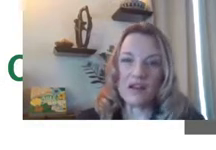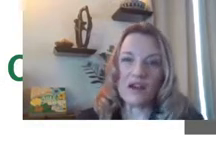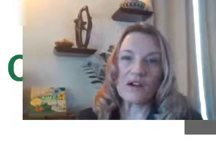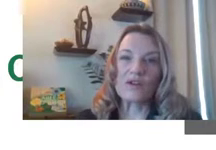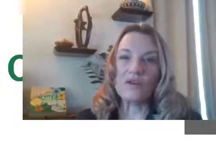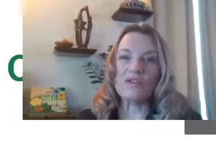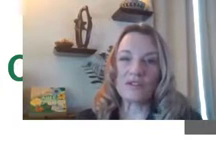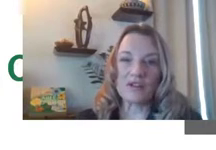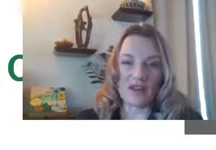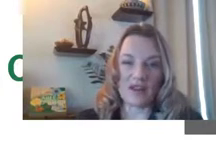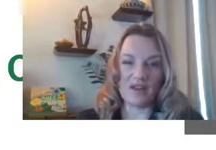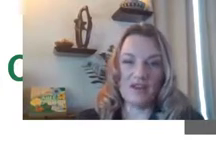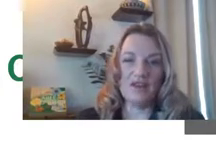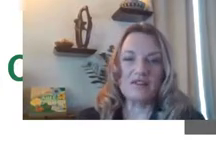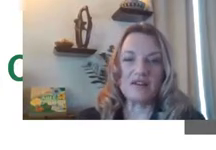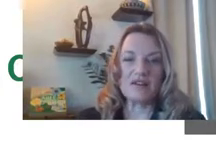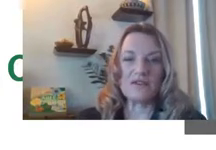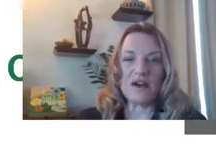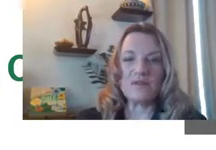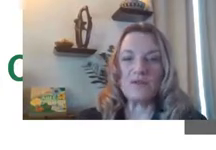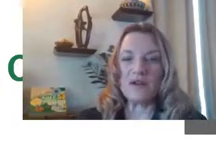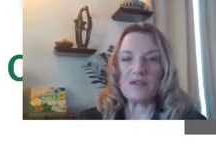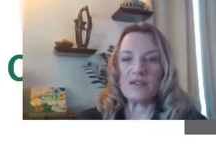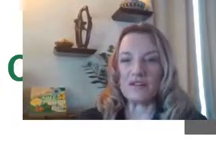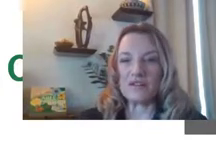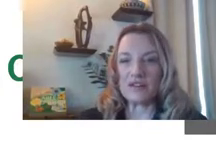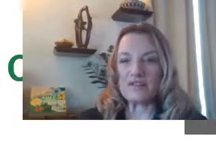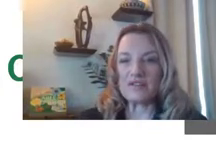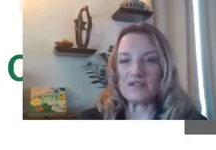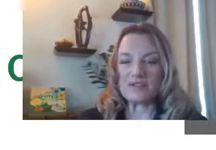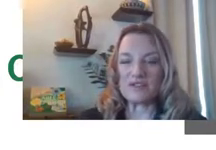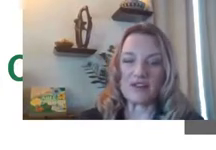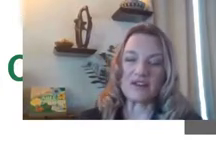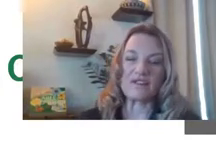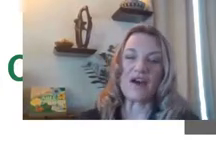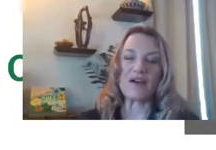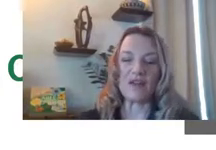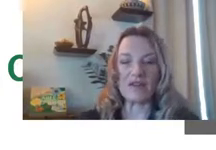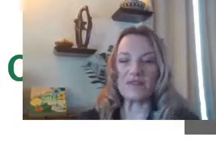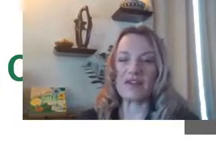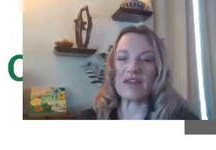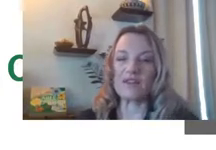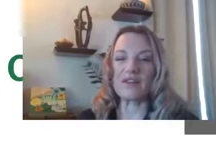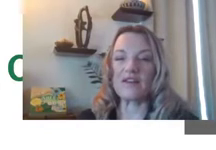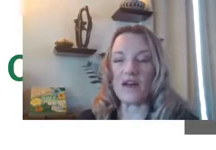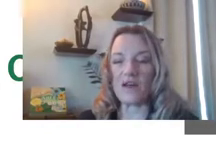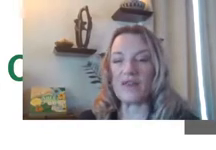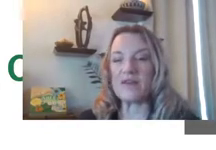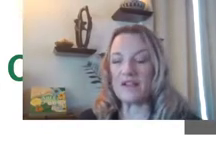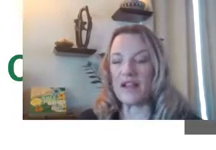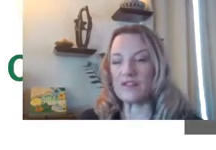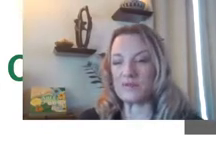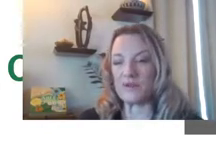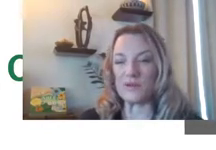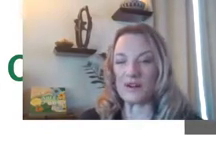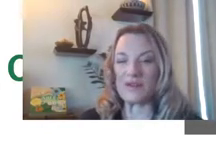Our goal for the day is that you come away with an increased understanding of how an ABLE account can help ABLE eligible working